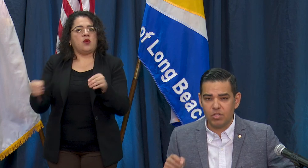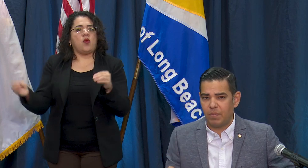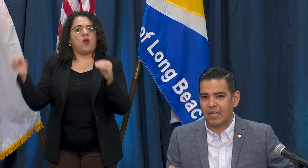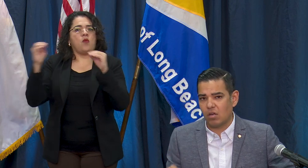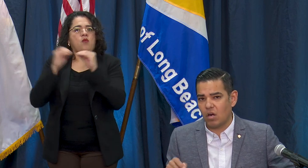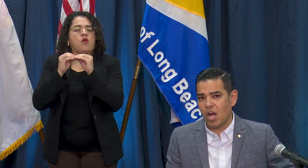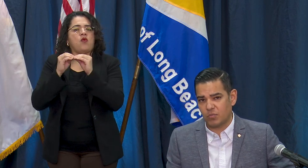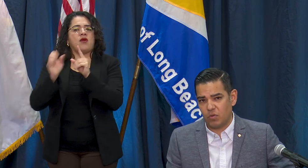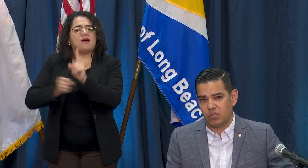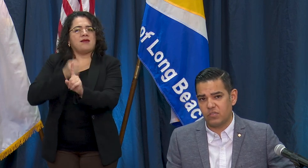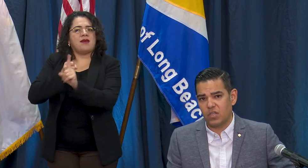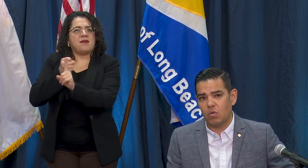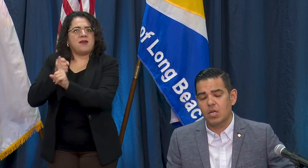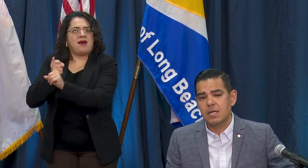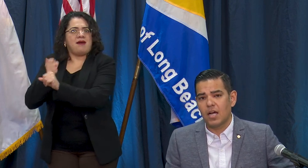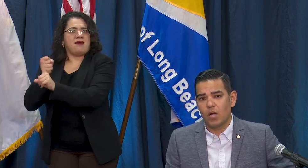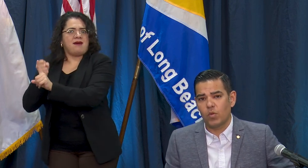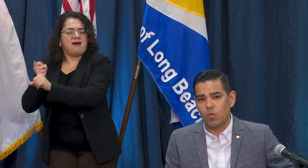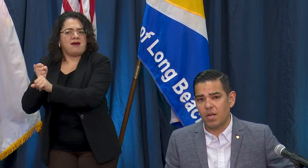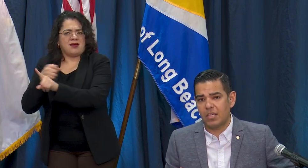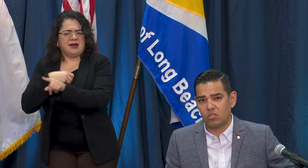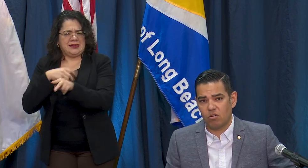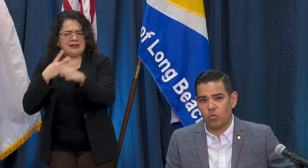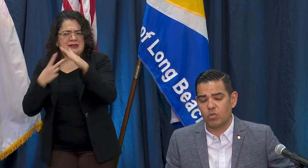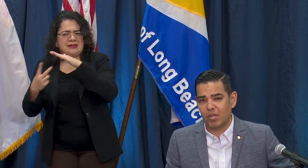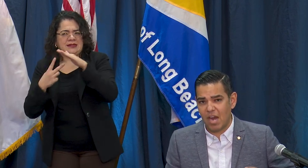impact on our hospitals and so we want to make sure that we're doing everything